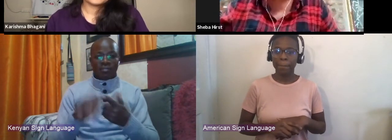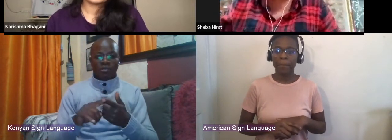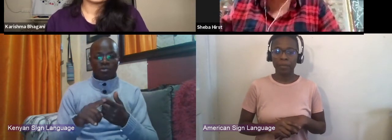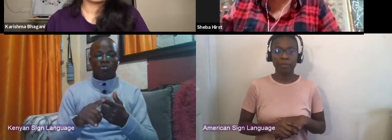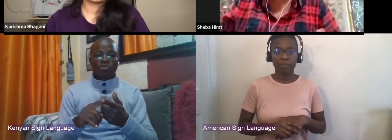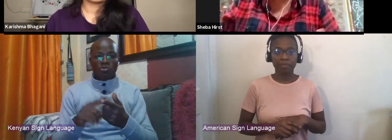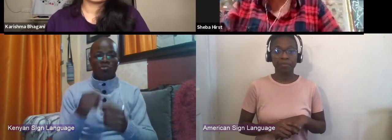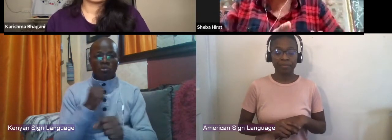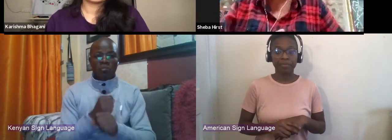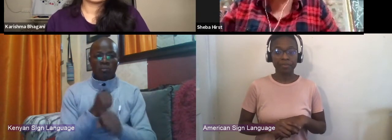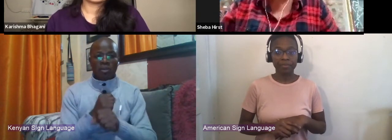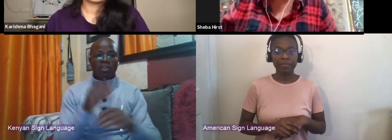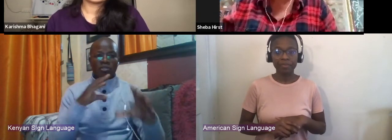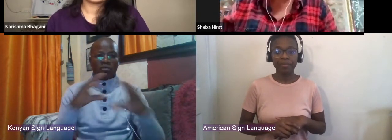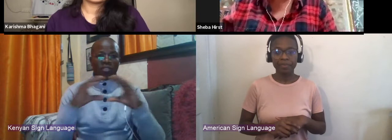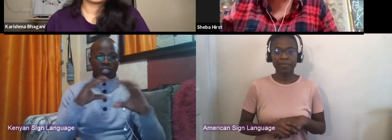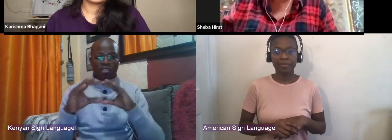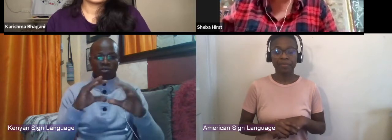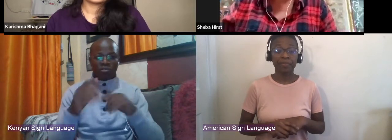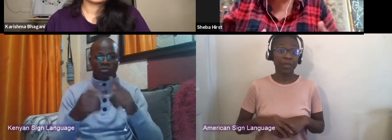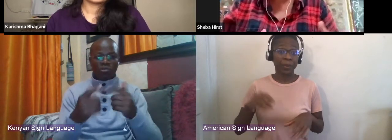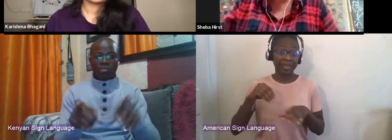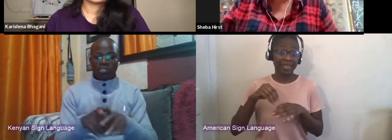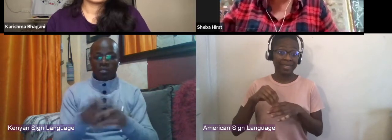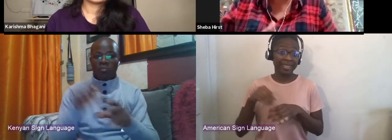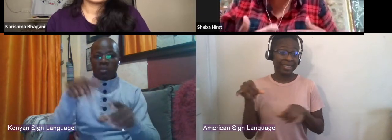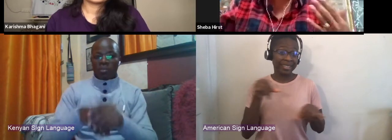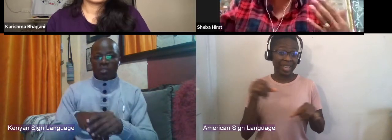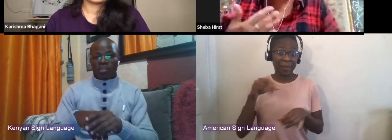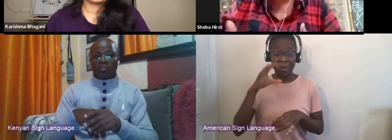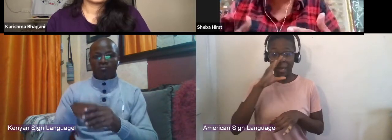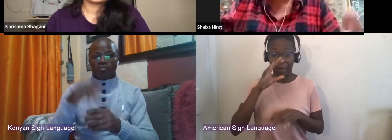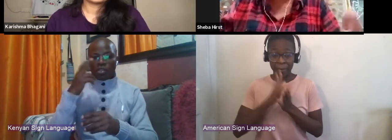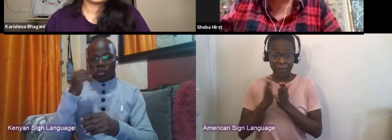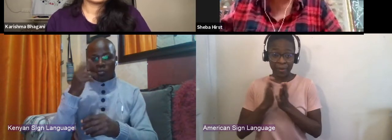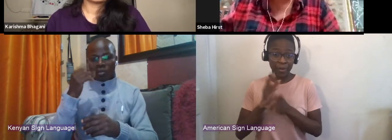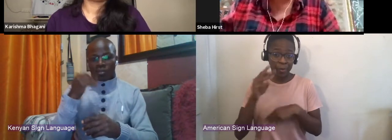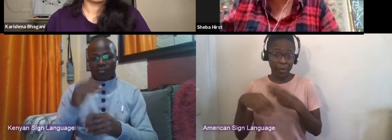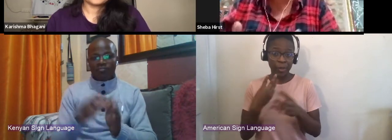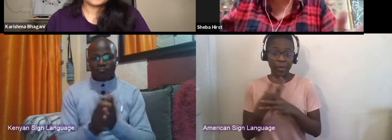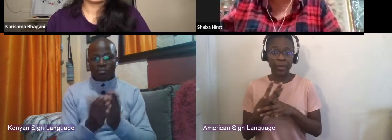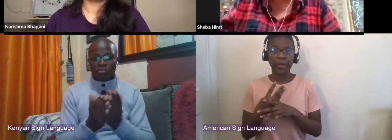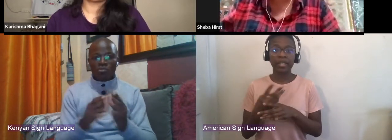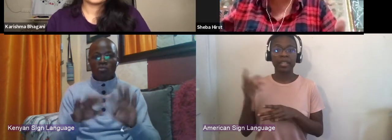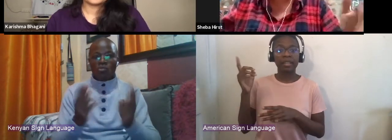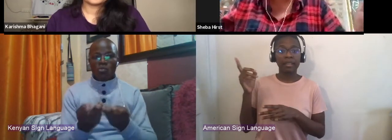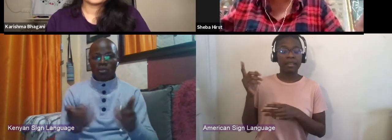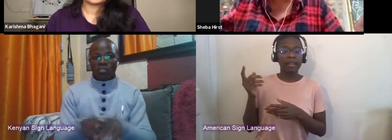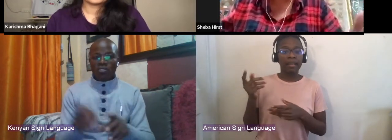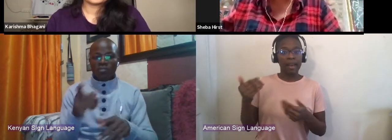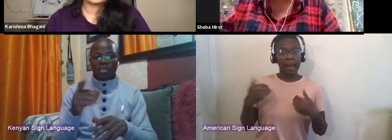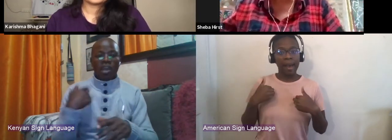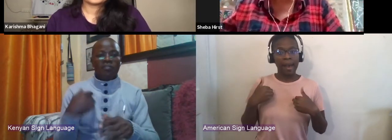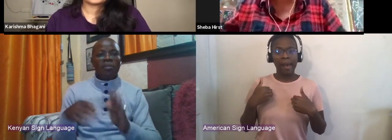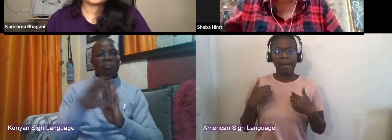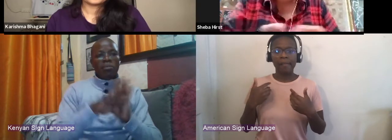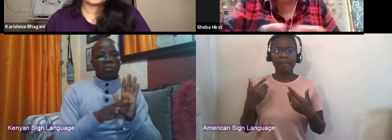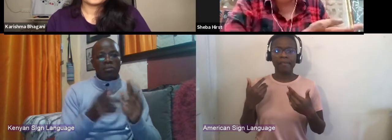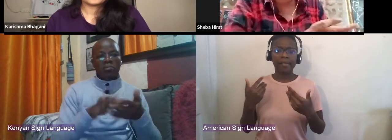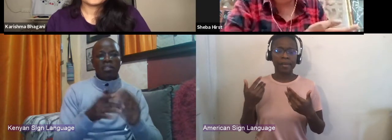and the same thing in the comic book world. And so you have a lot of what you would call programmed issuing. It has a nice comic book. It has a nice story, but there's an underlying theme